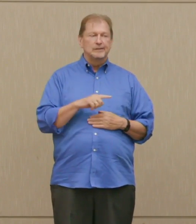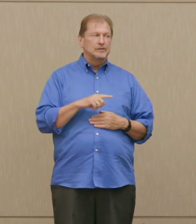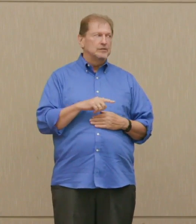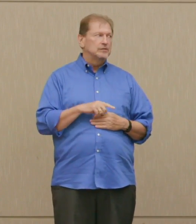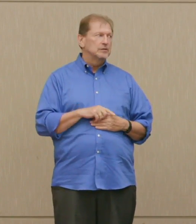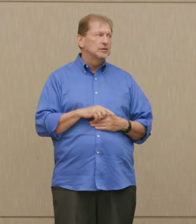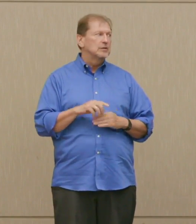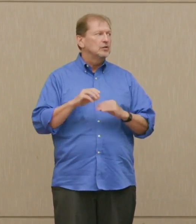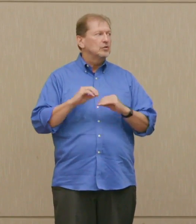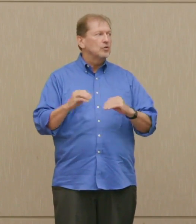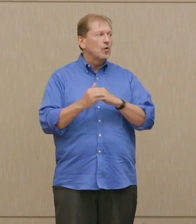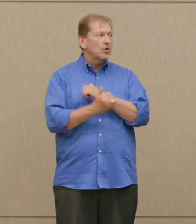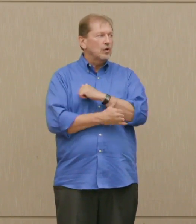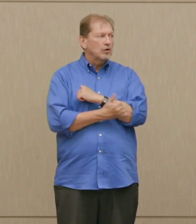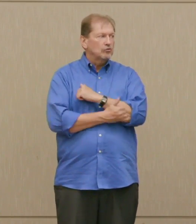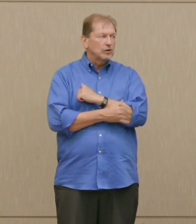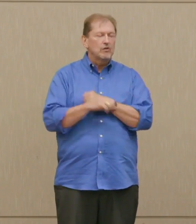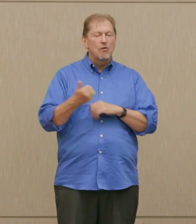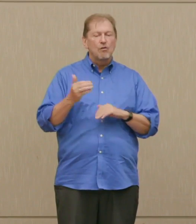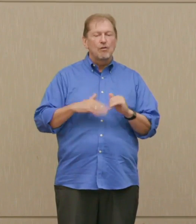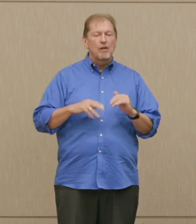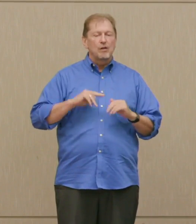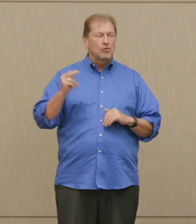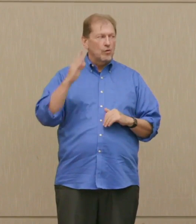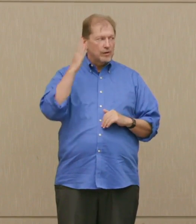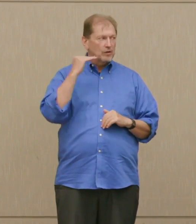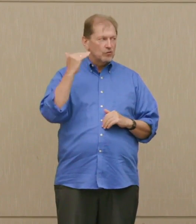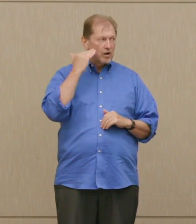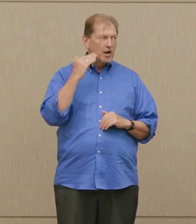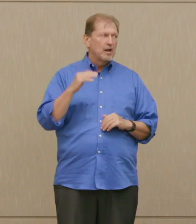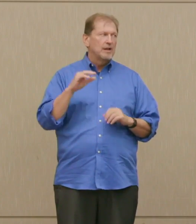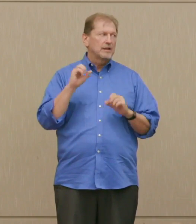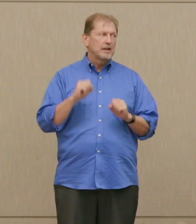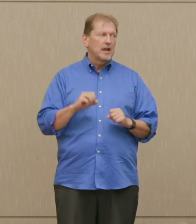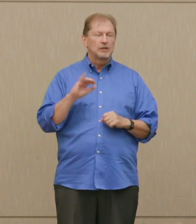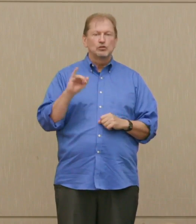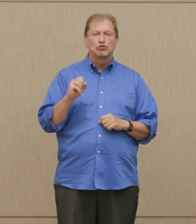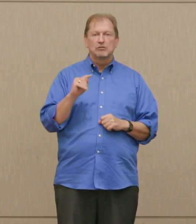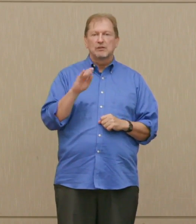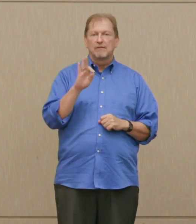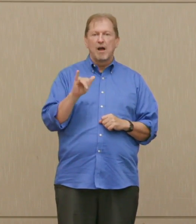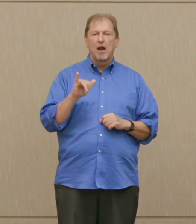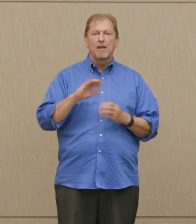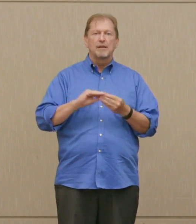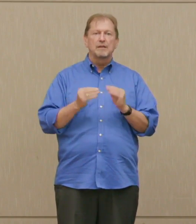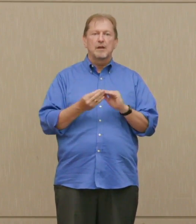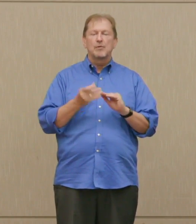No country other than North Korea can justify the number of weapons it now has.